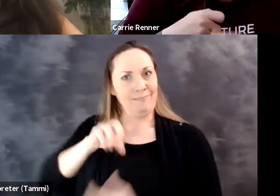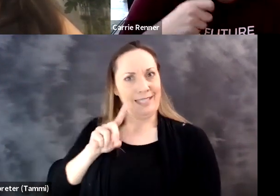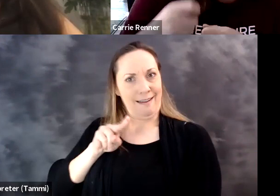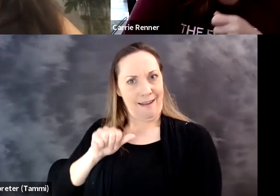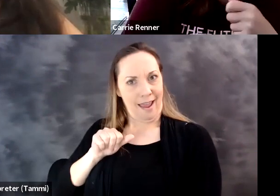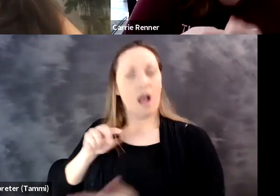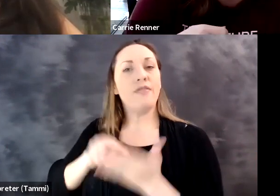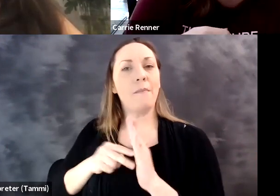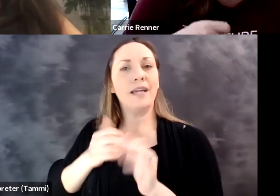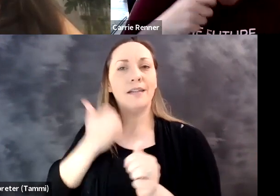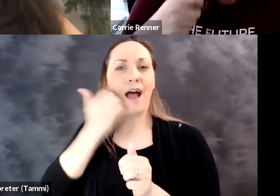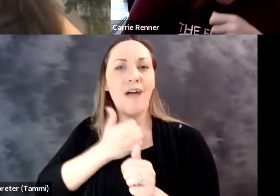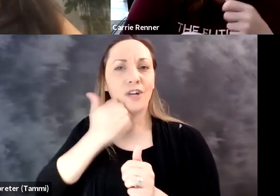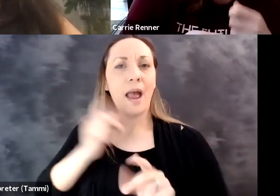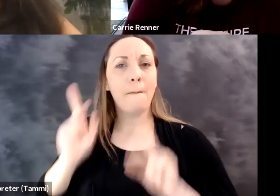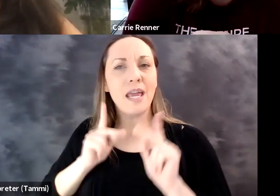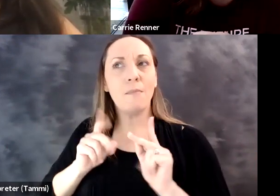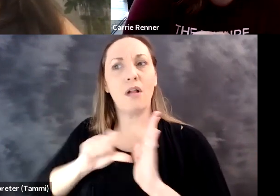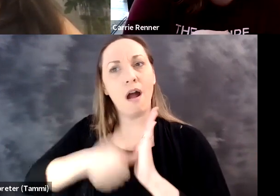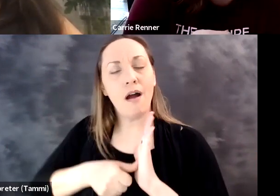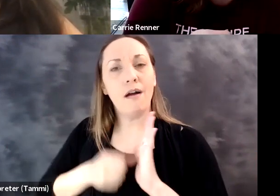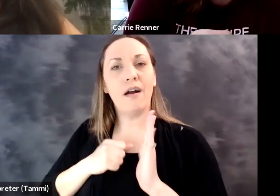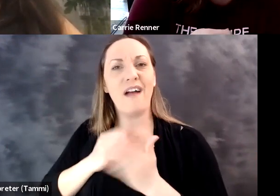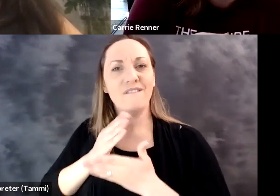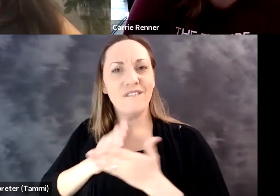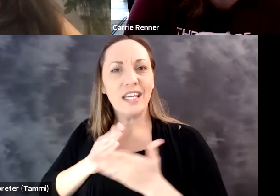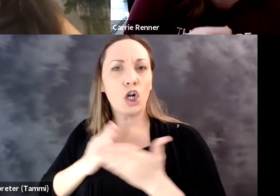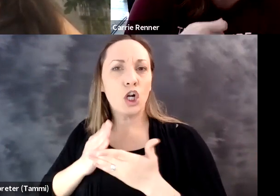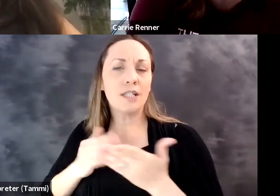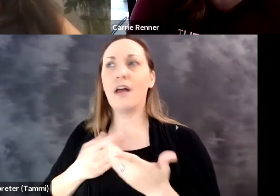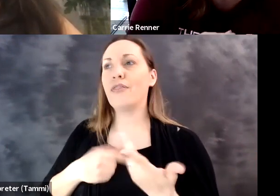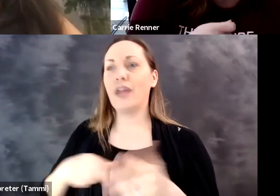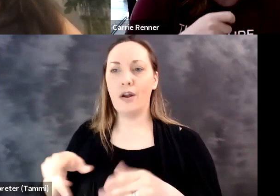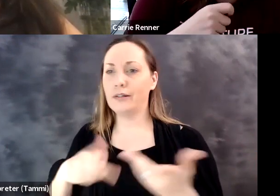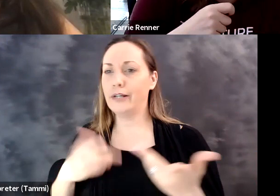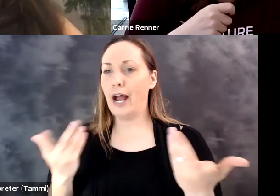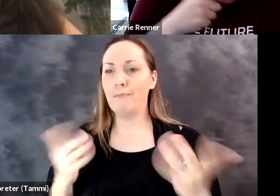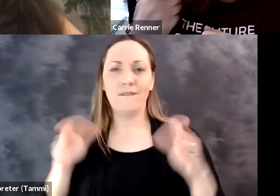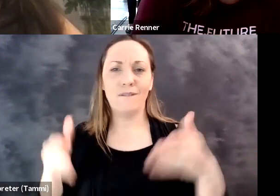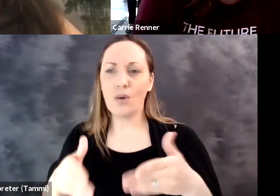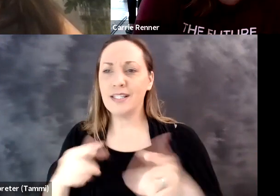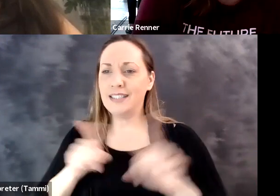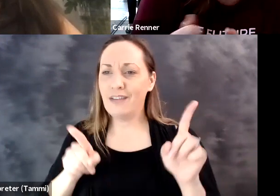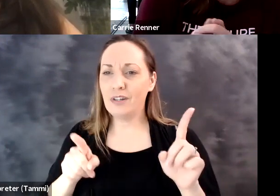it's endemic and part of our DNA. And that means that every day people are iterating on features, they're adding or